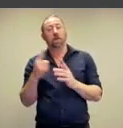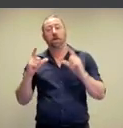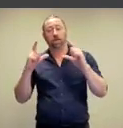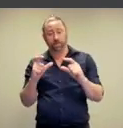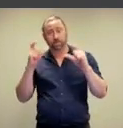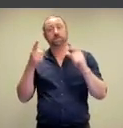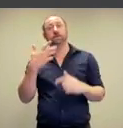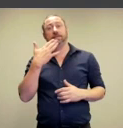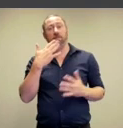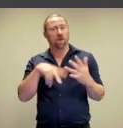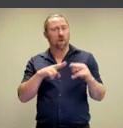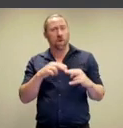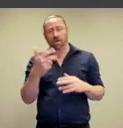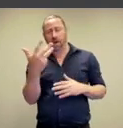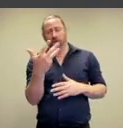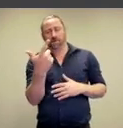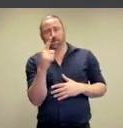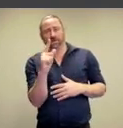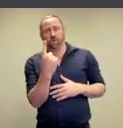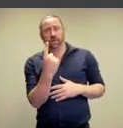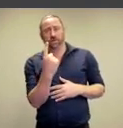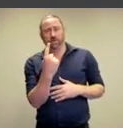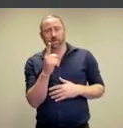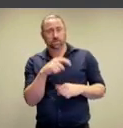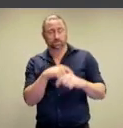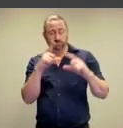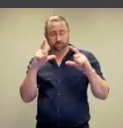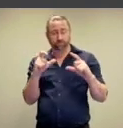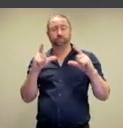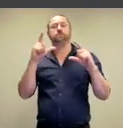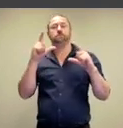Piper took this photograph in the Summer